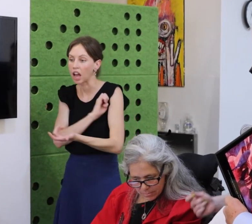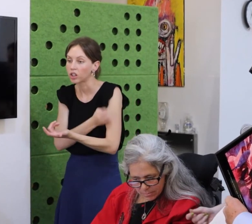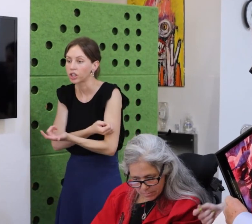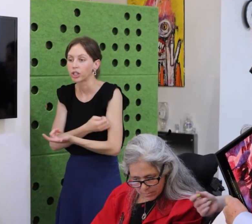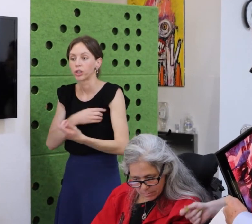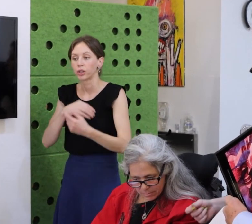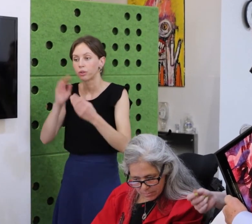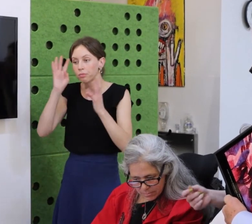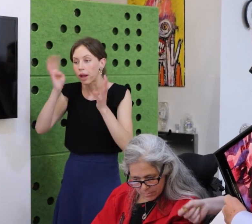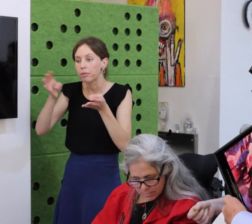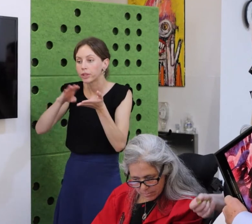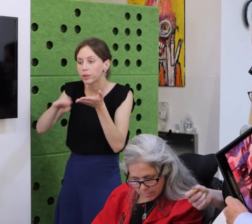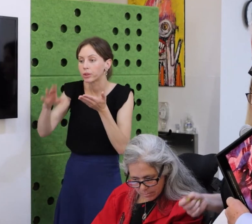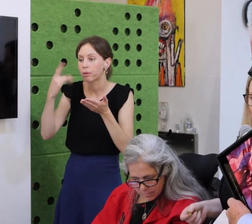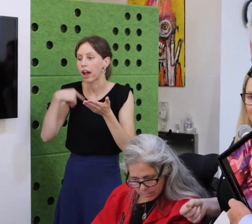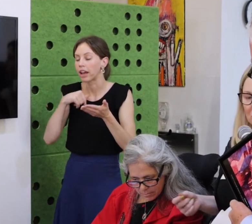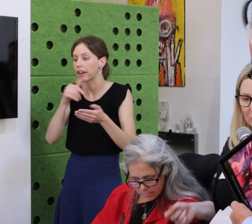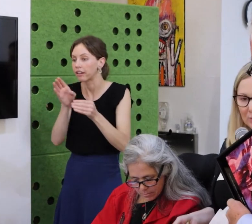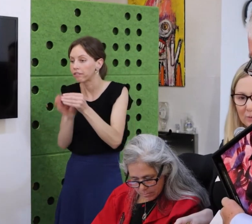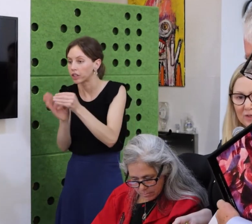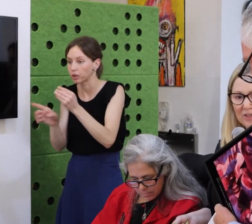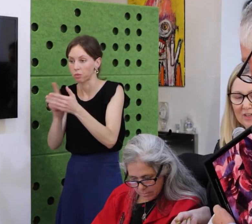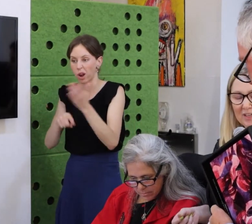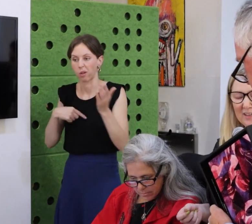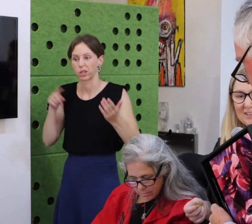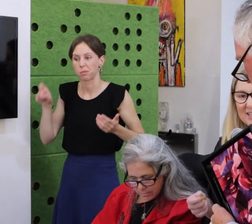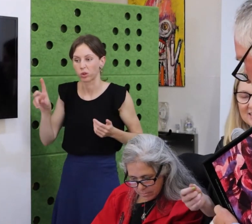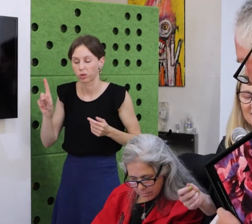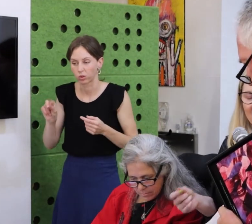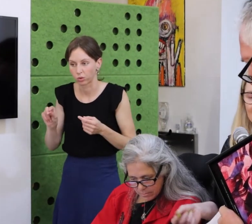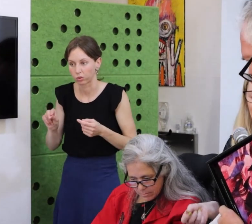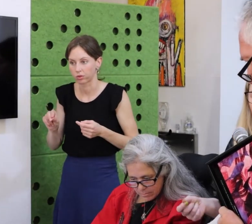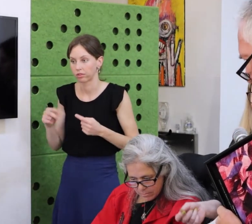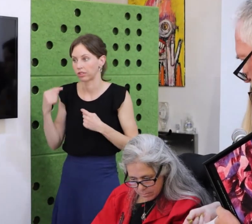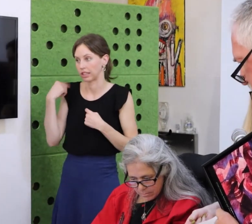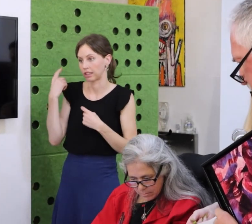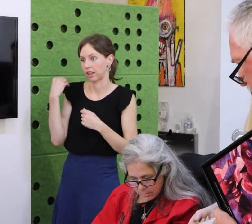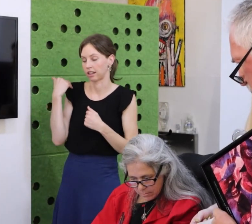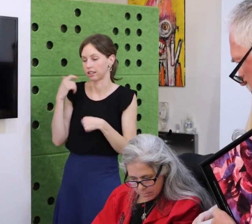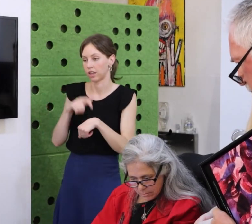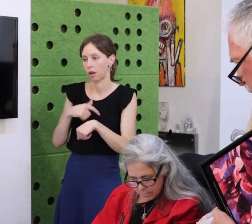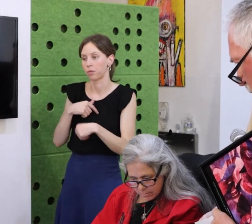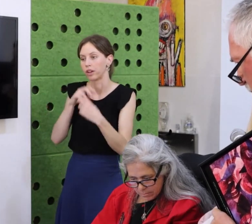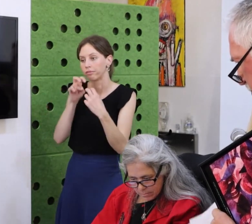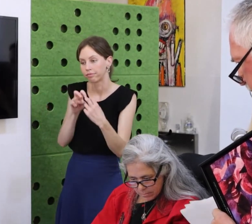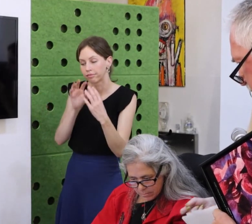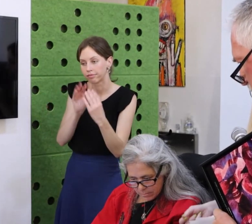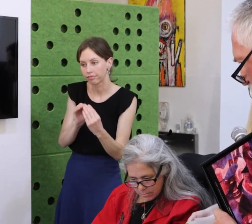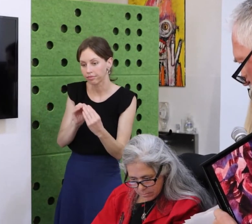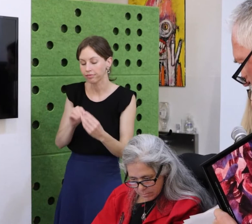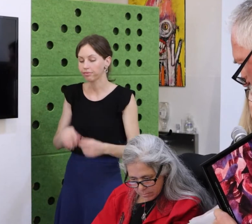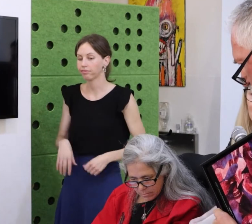that was really smart of me to say. Old Joanne, taught new Joanne things.